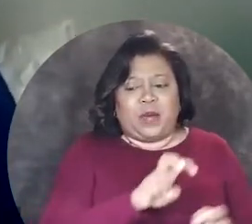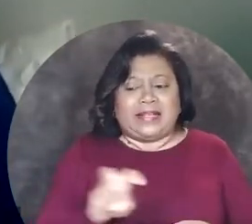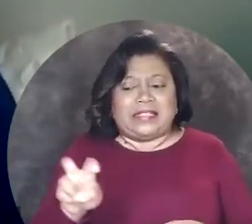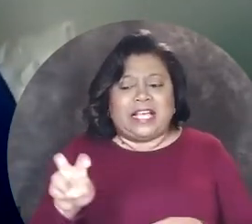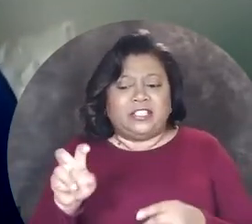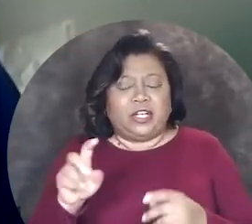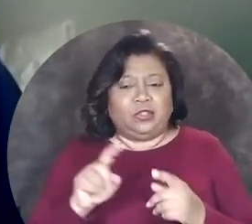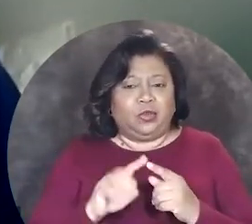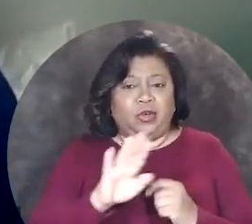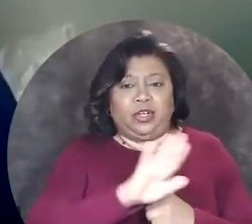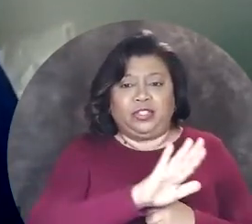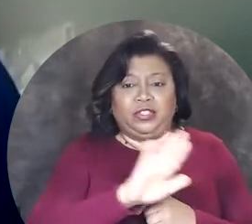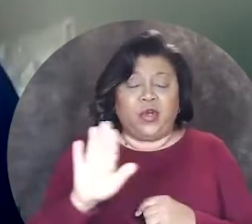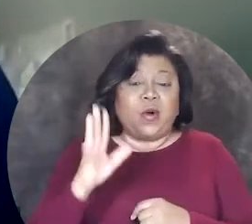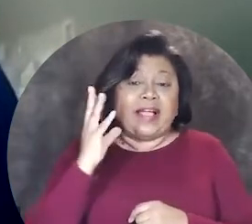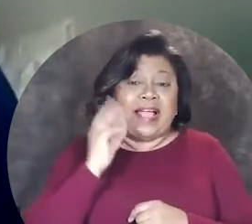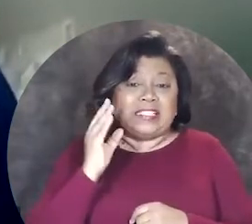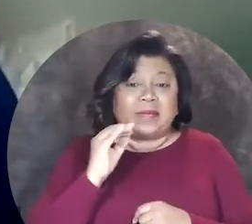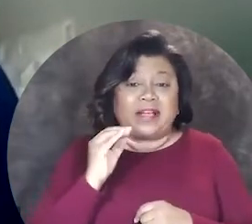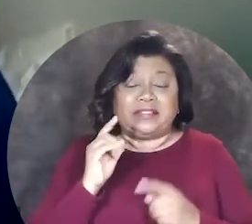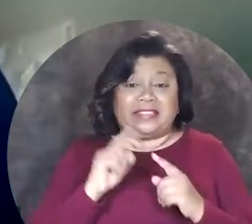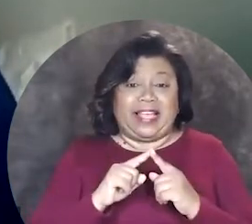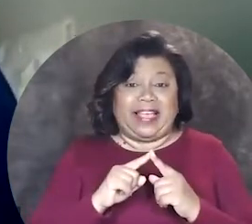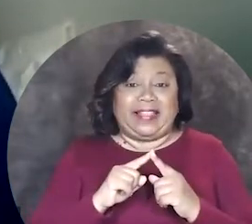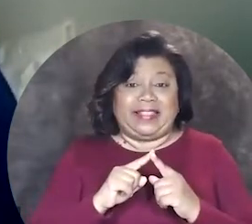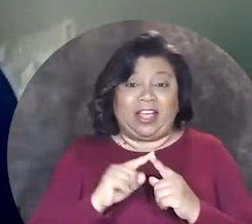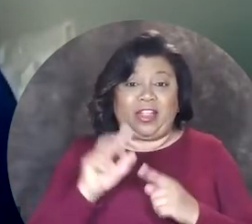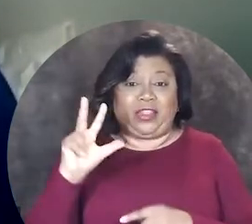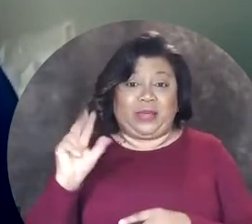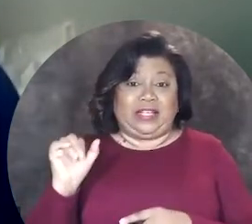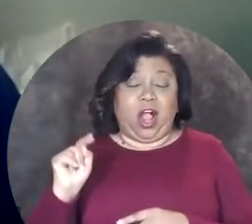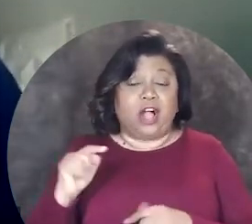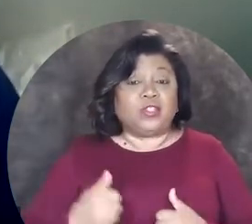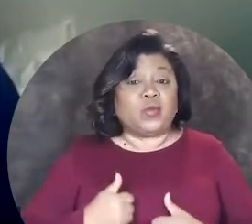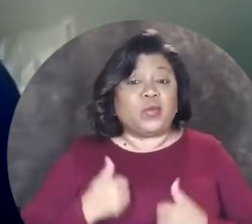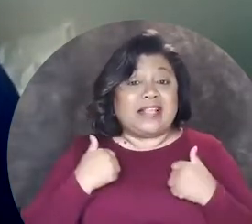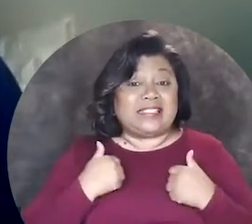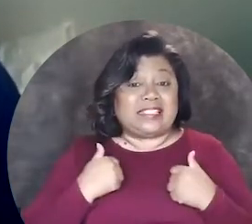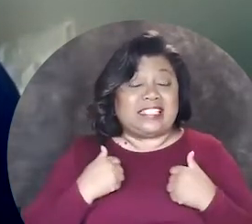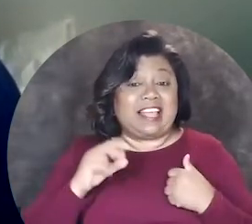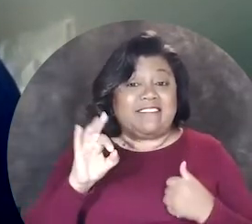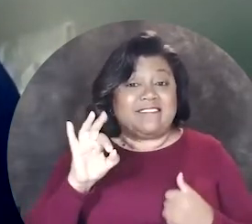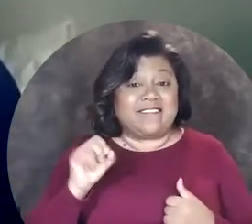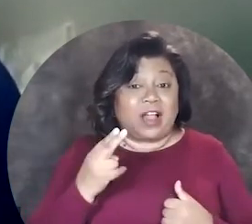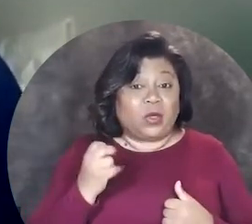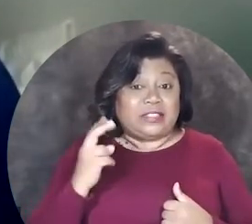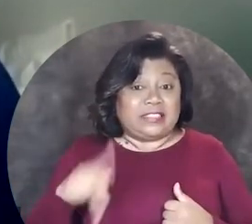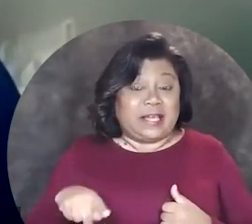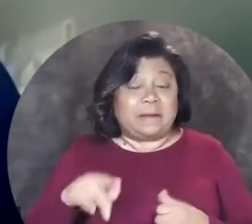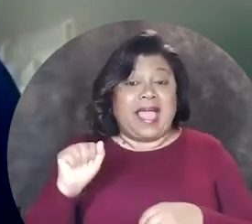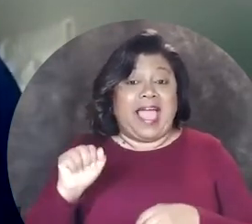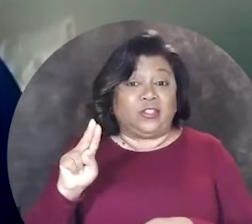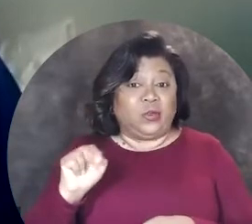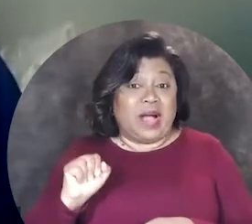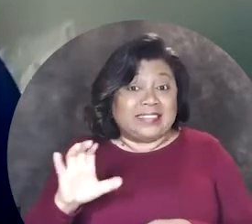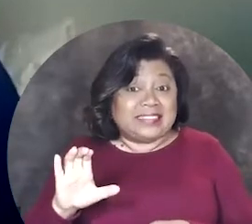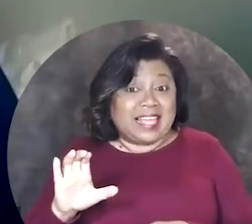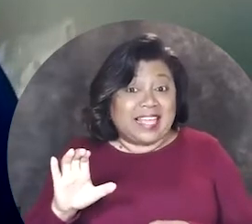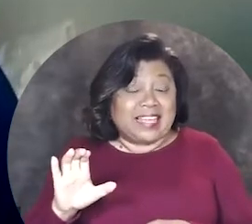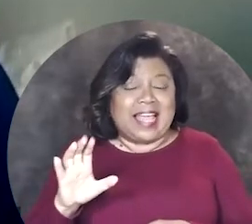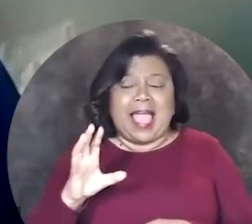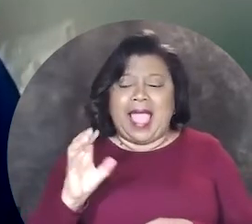transition to your experience in the 3Arts Residency Fellowship at UIC